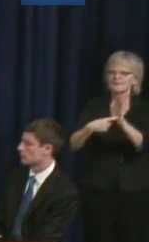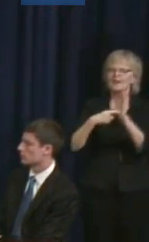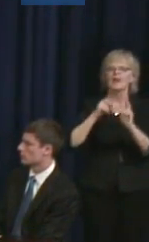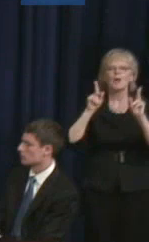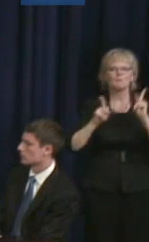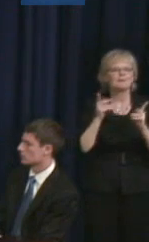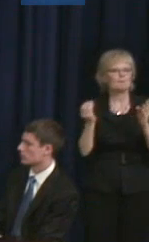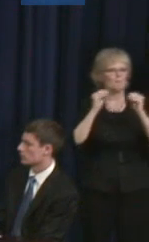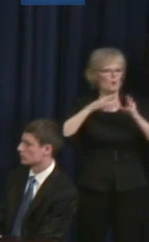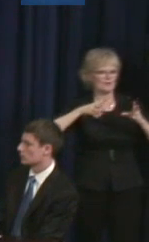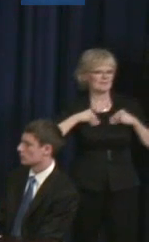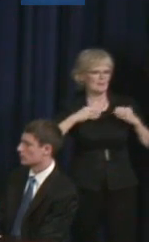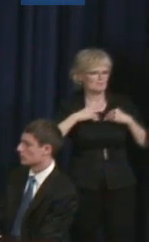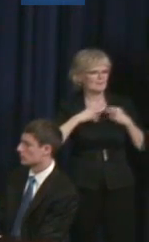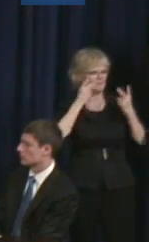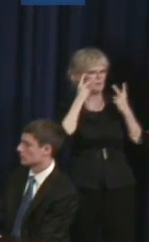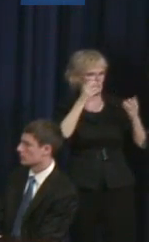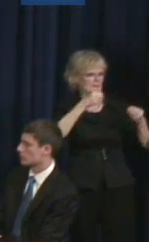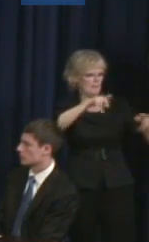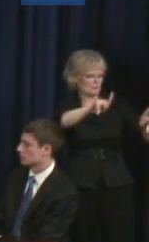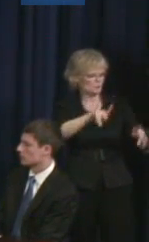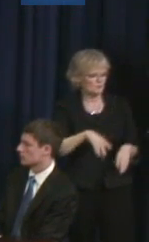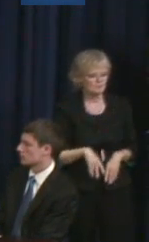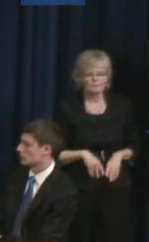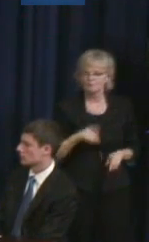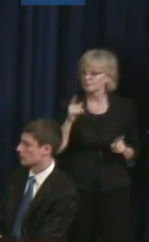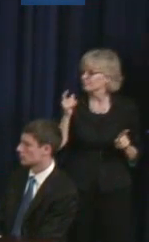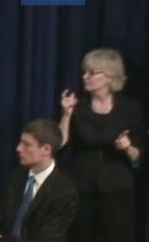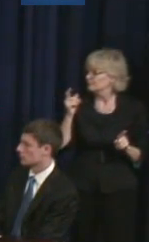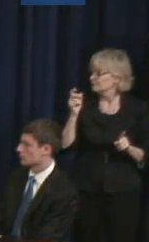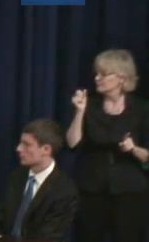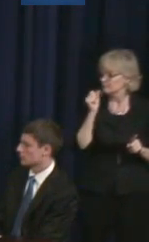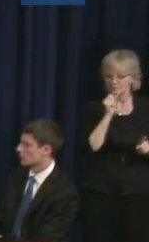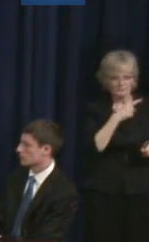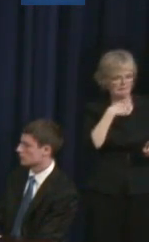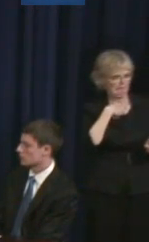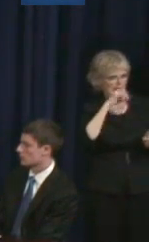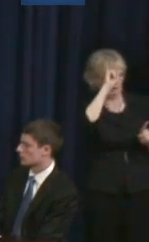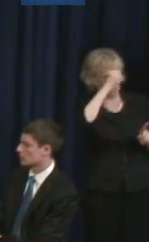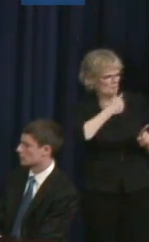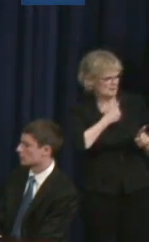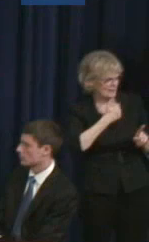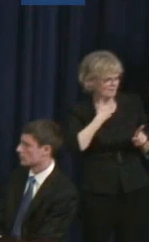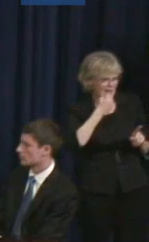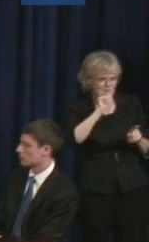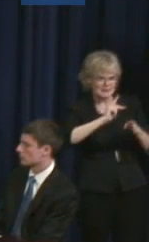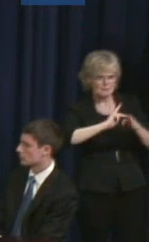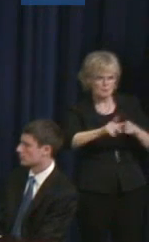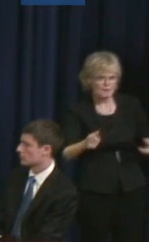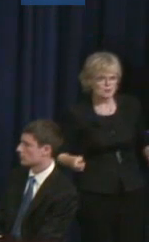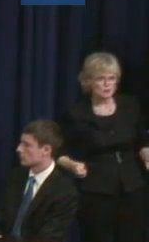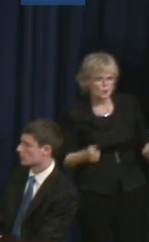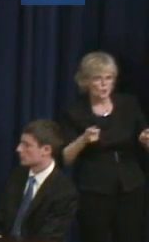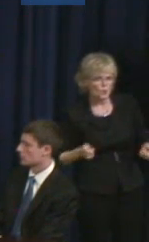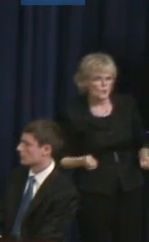Judith Heumann: This is a question of ignorance. Do we have any professional wheelchair basketball teams? Doug Garner: Europe is the better professional